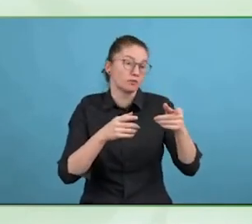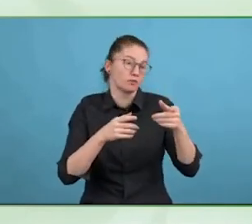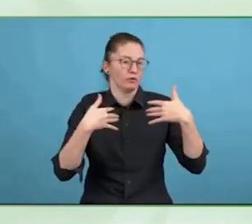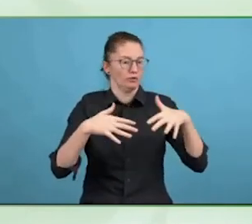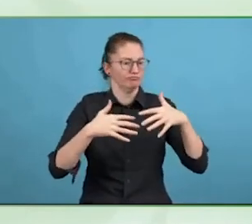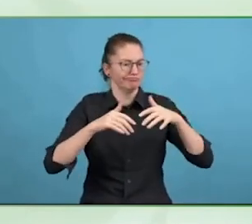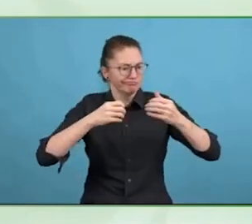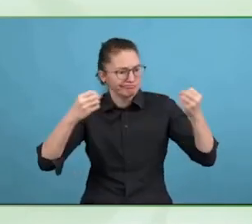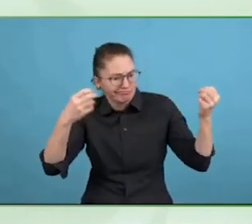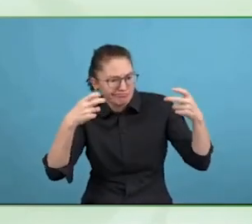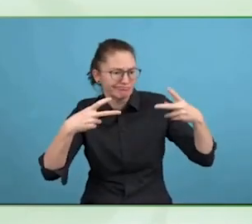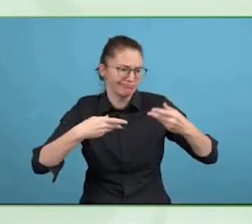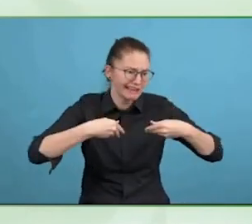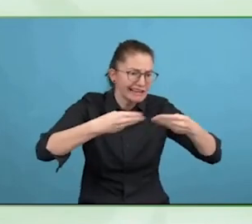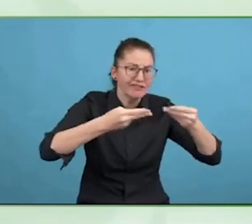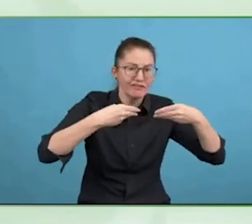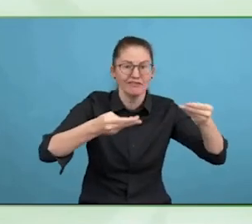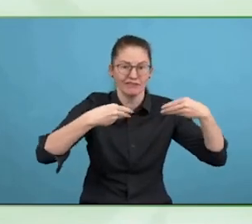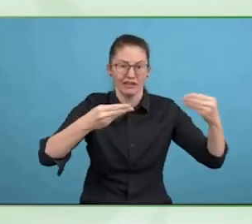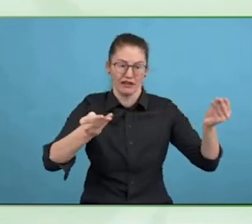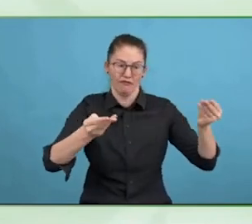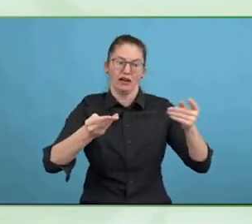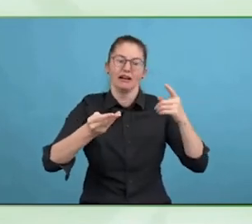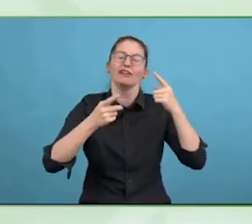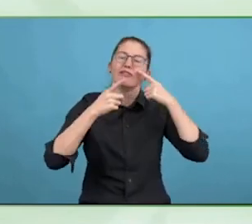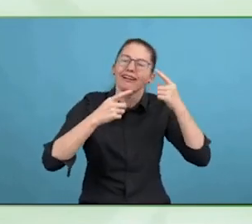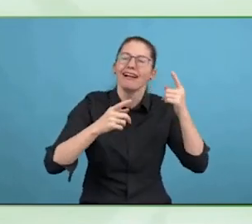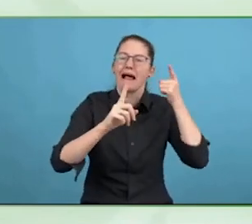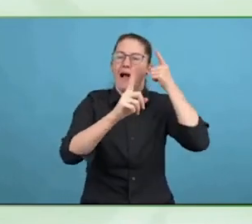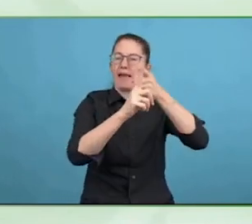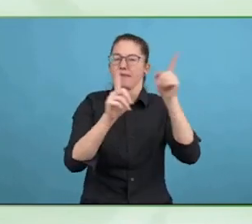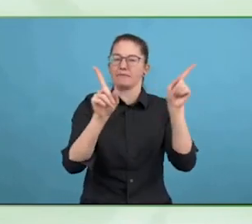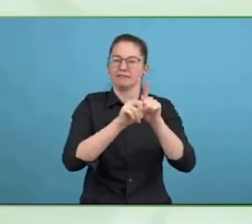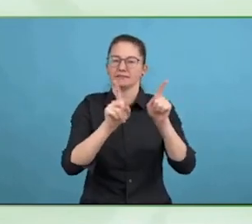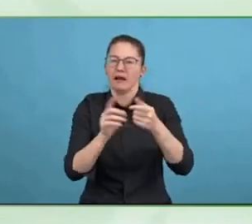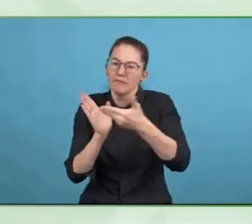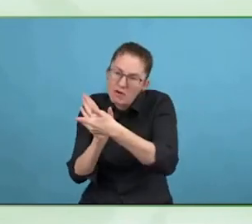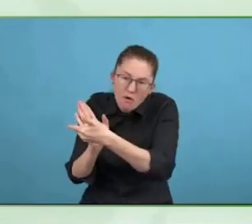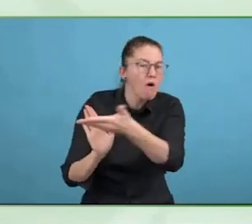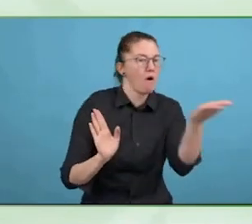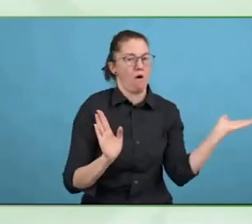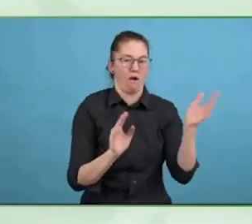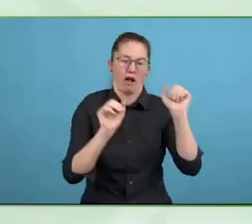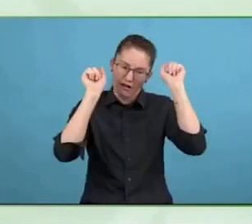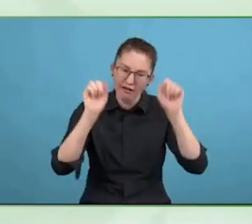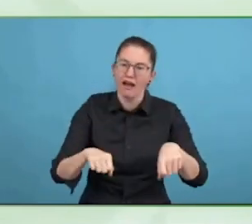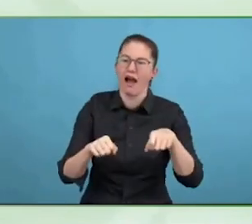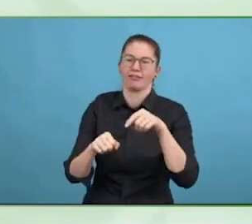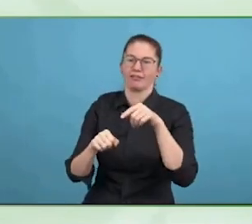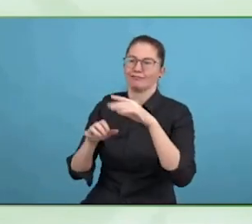recognition, a process on top of that, speech recognition, no